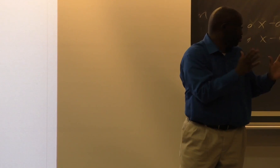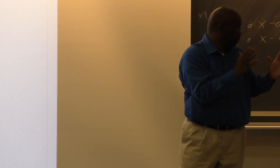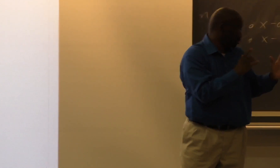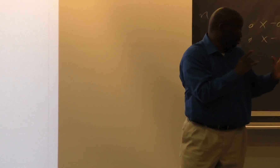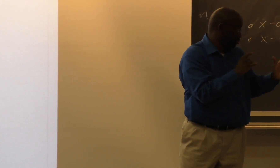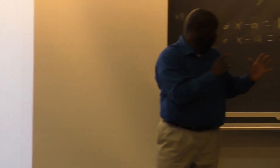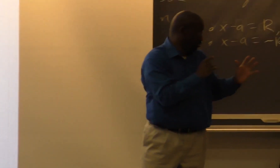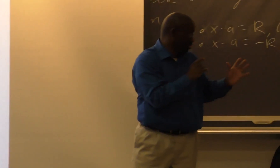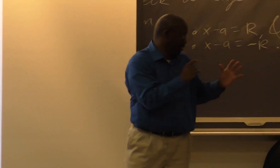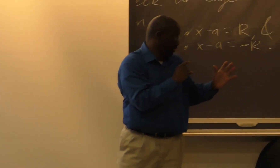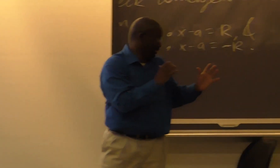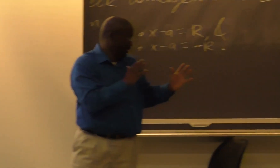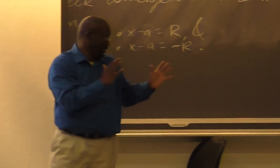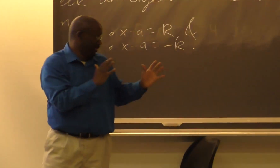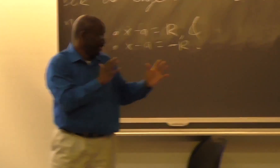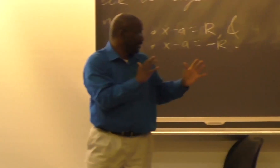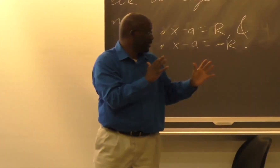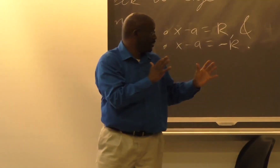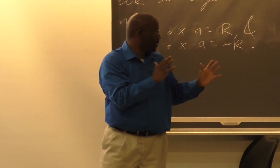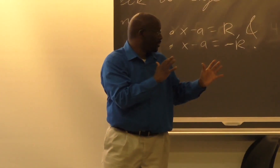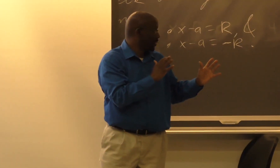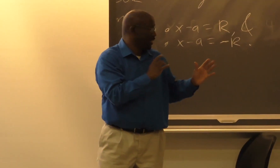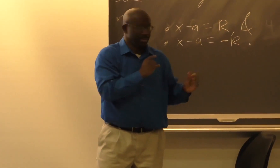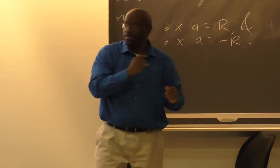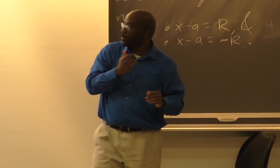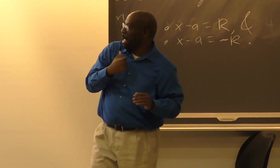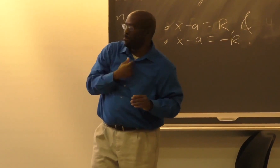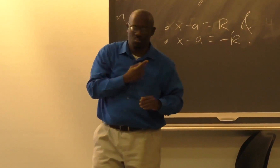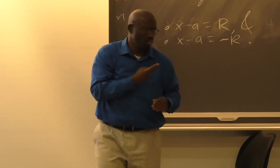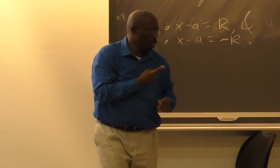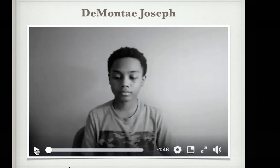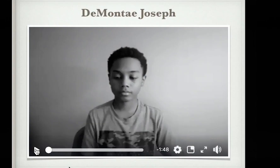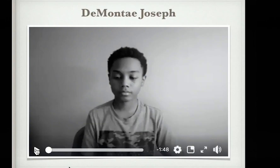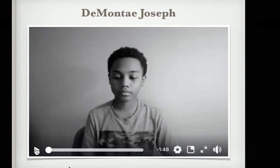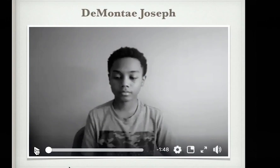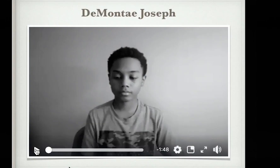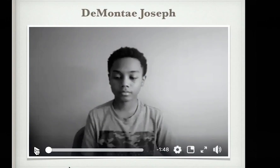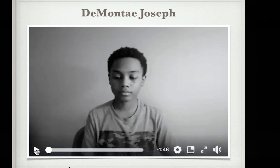Should we go ahead? It's up to you. I've got a few minutes left.